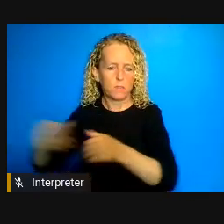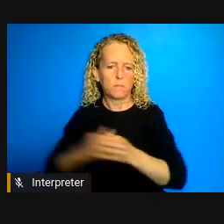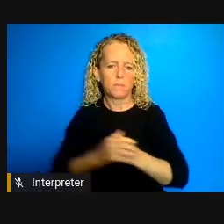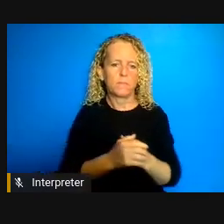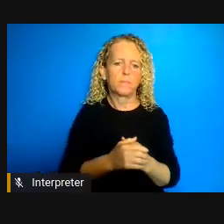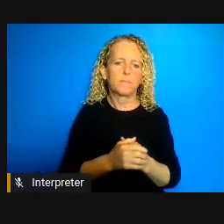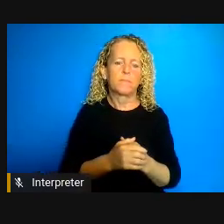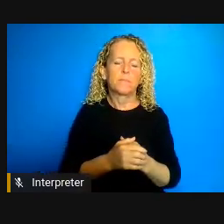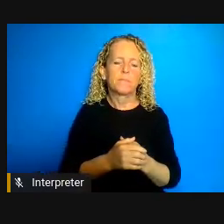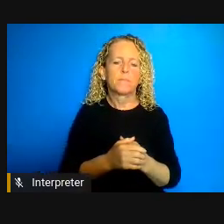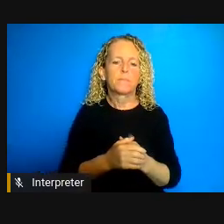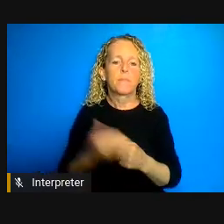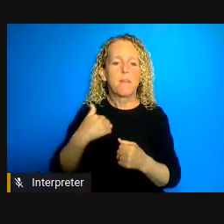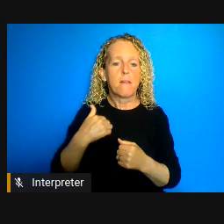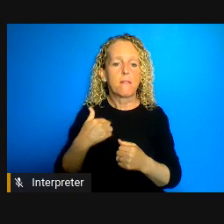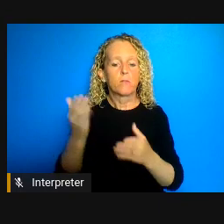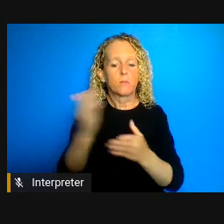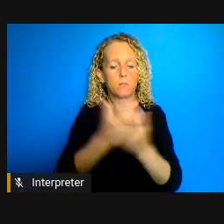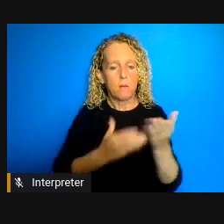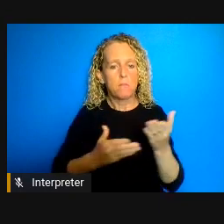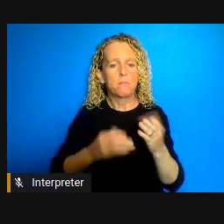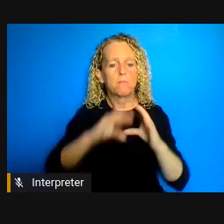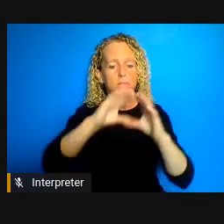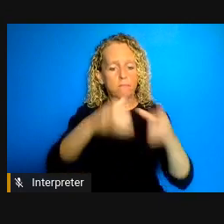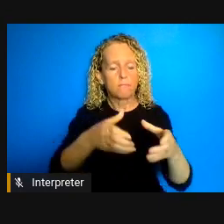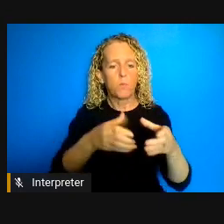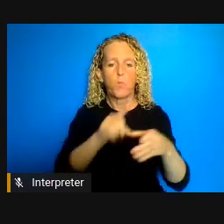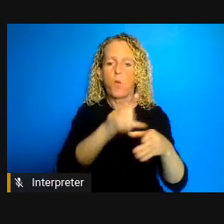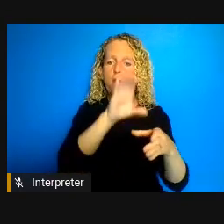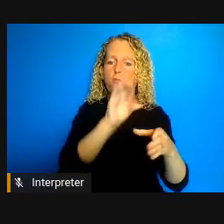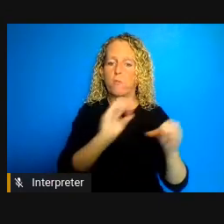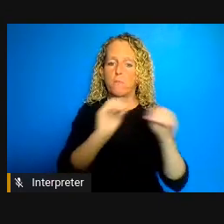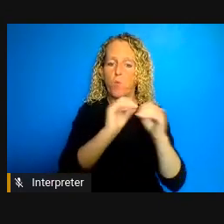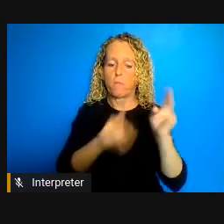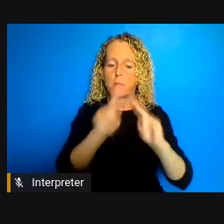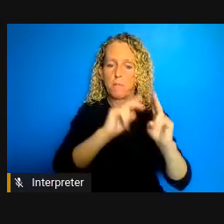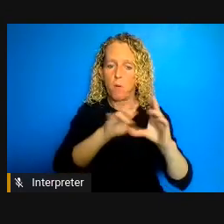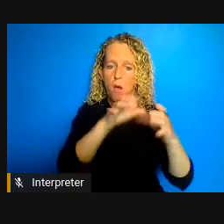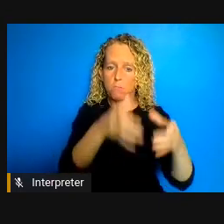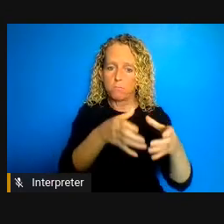facilities of a hundred or more people to smaller more group home style